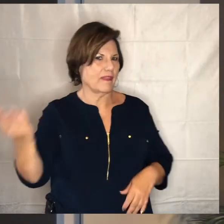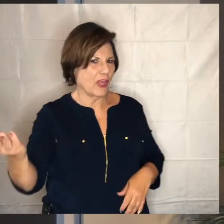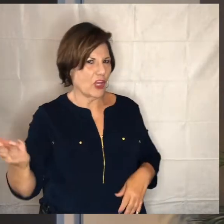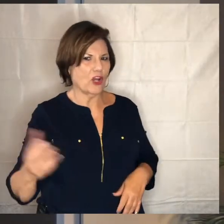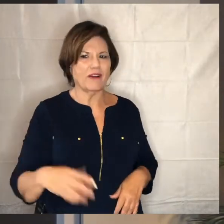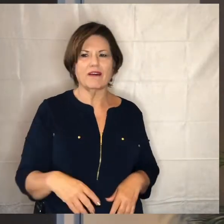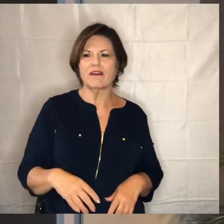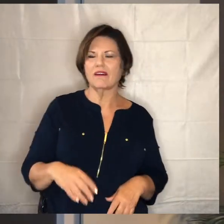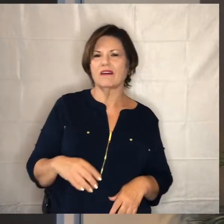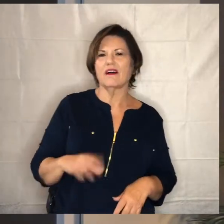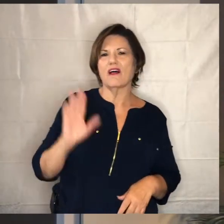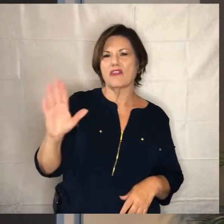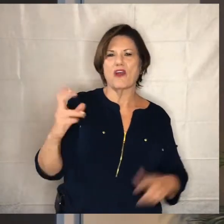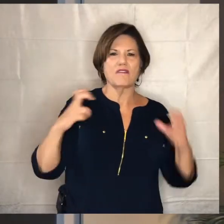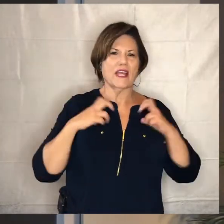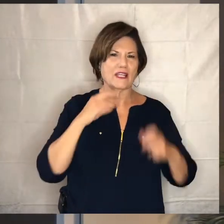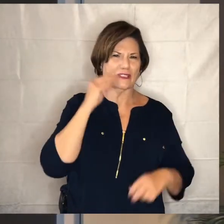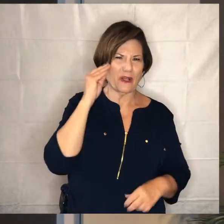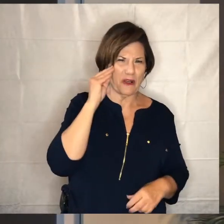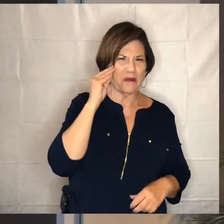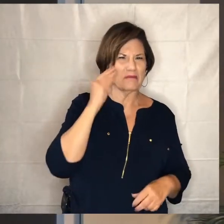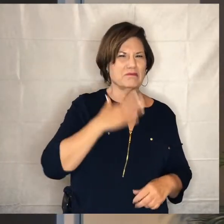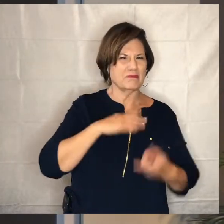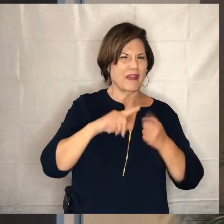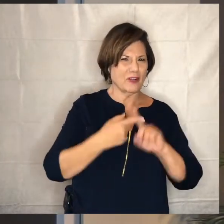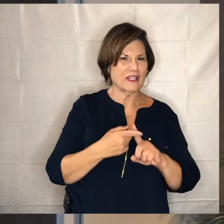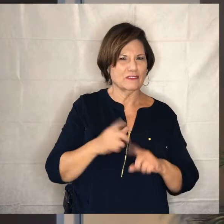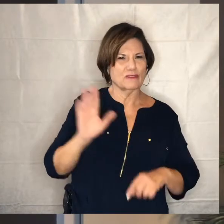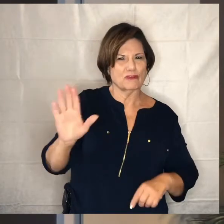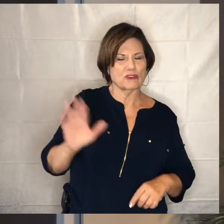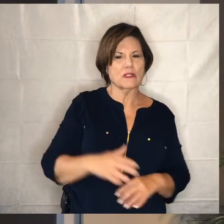like kind of vacation home or whatever but the interesting part is i've